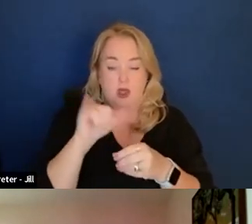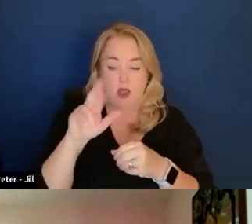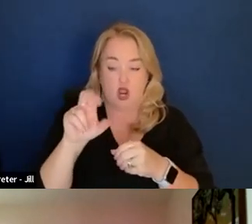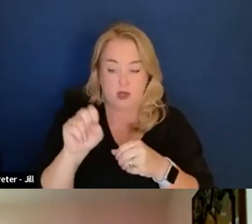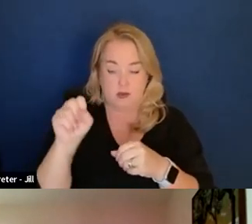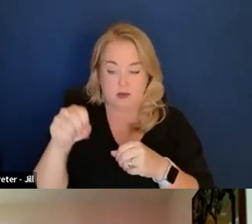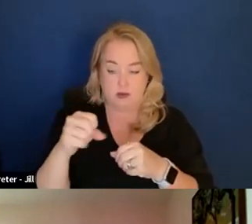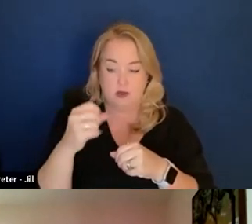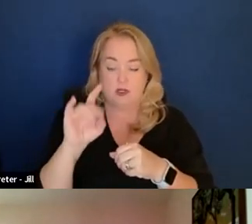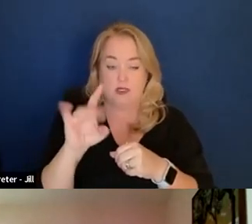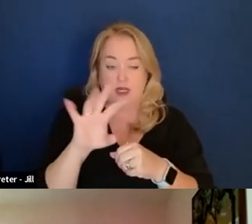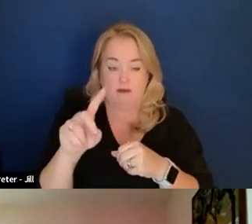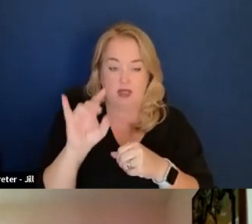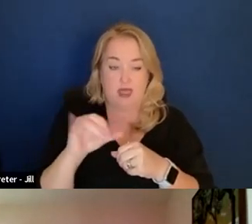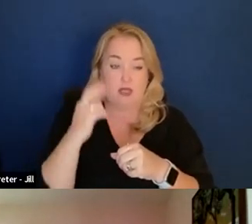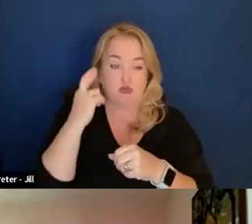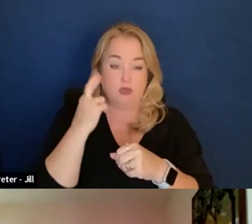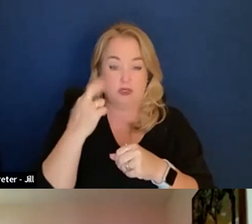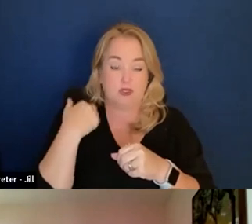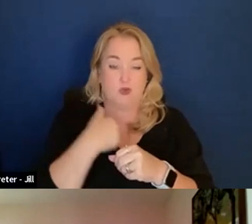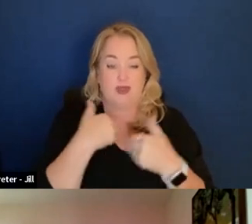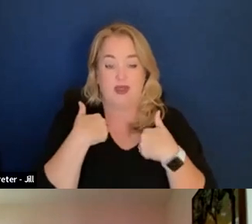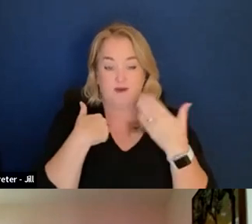And David, that is what has brought us to you.